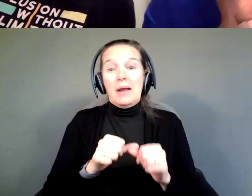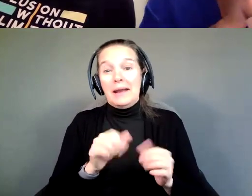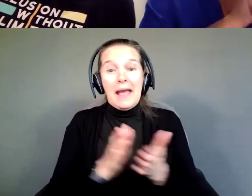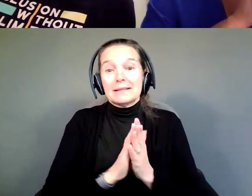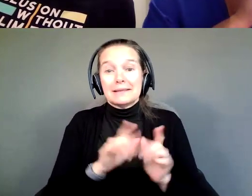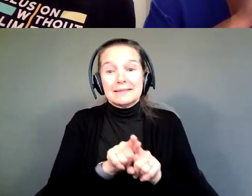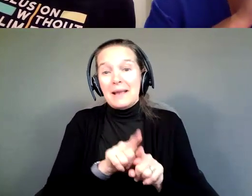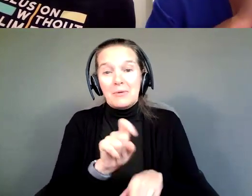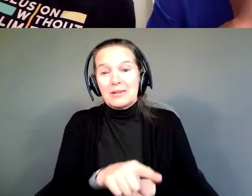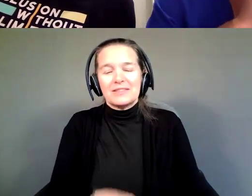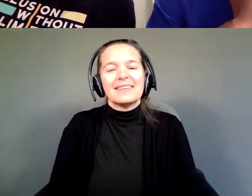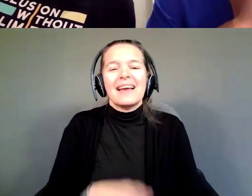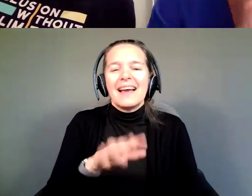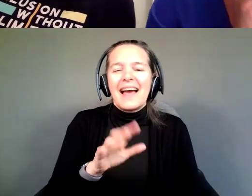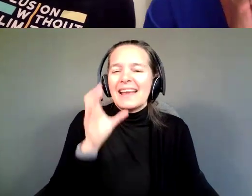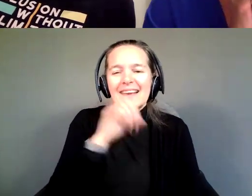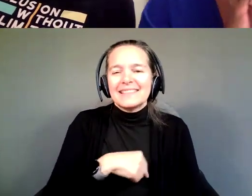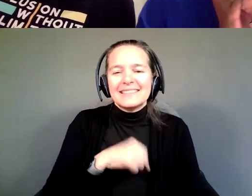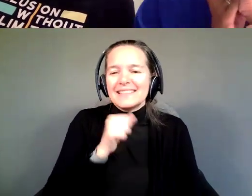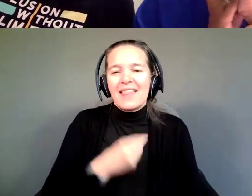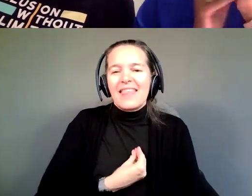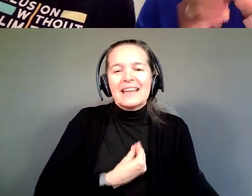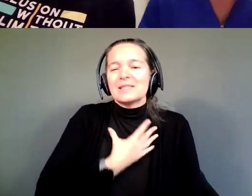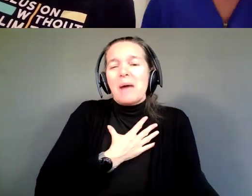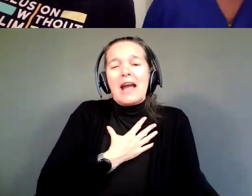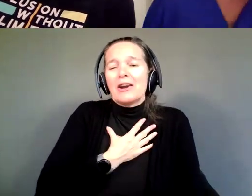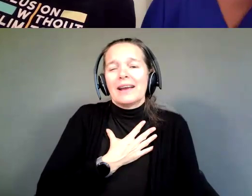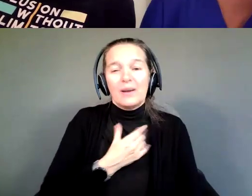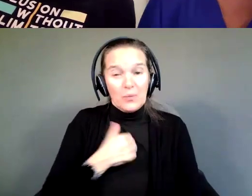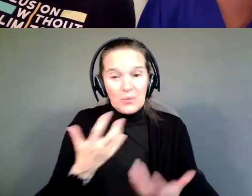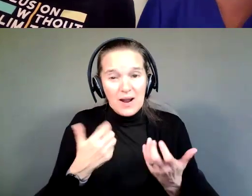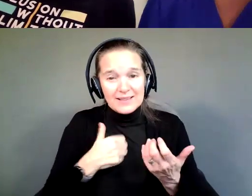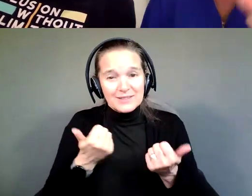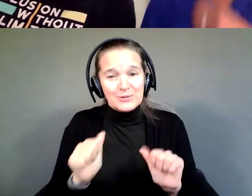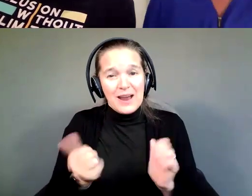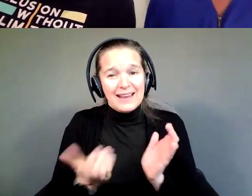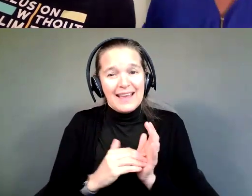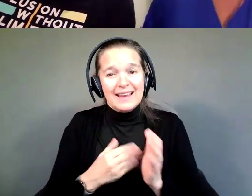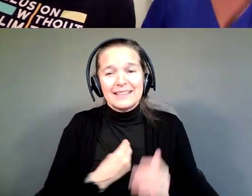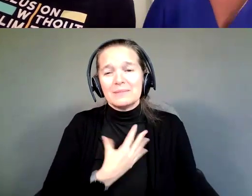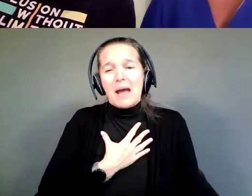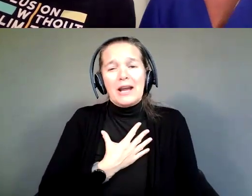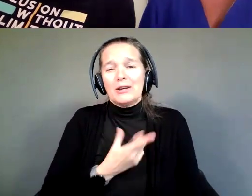I guess it wasn't that inspiring, huh? We can try it again.